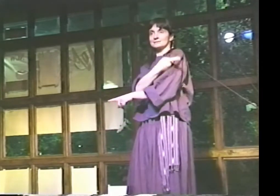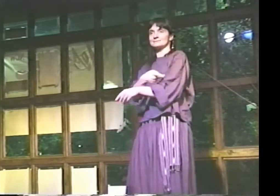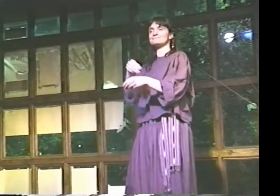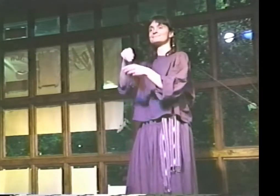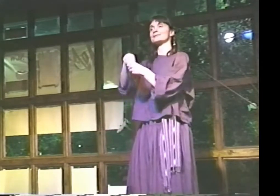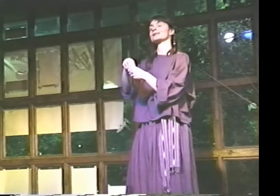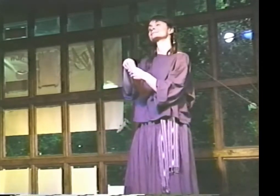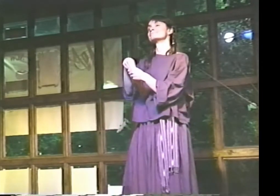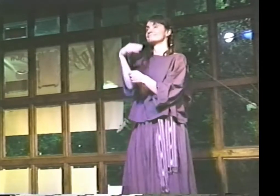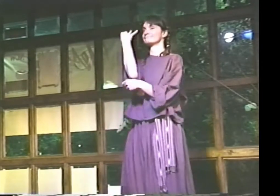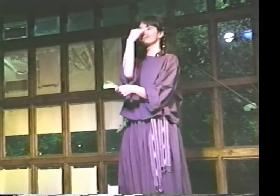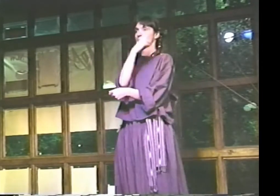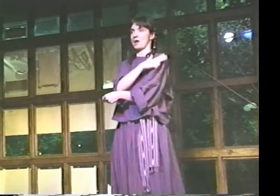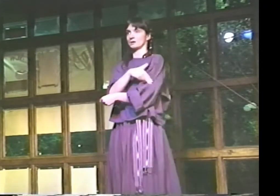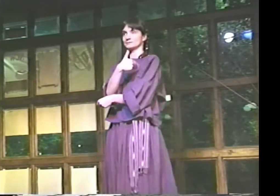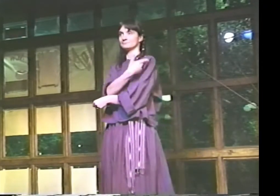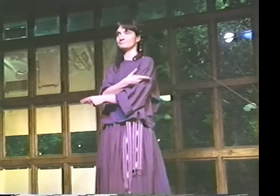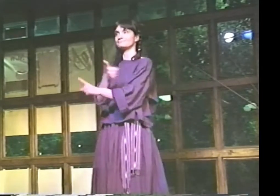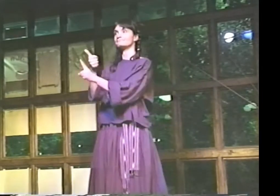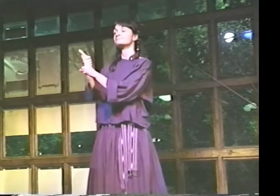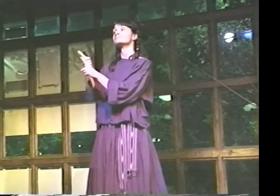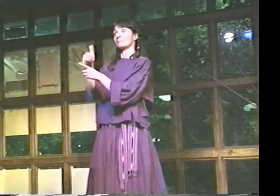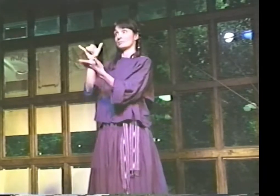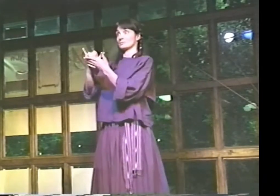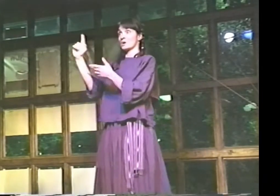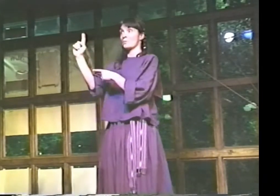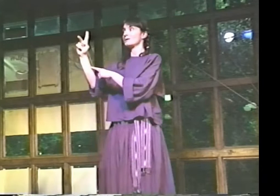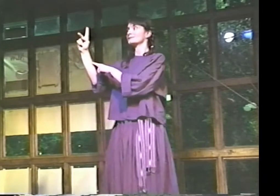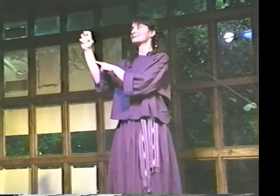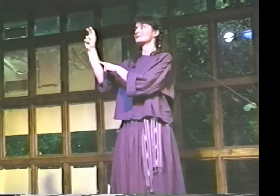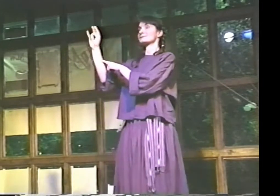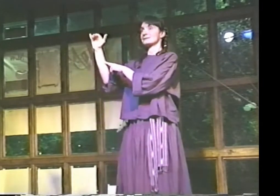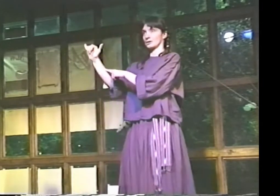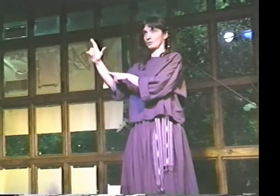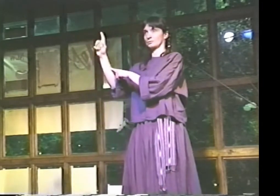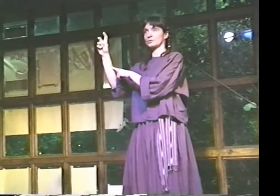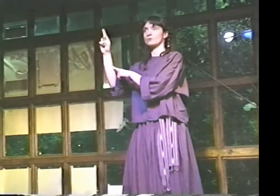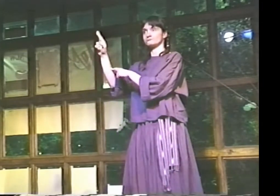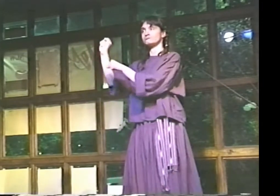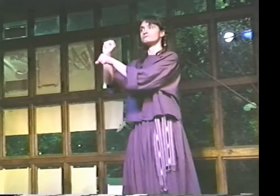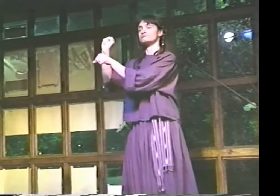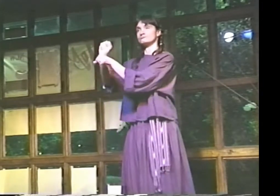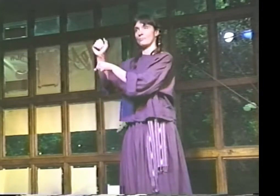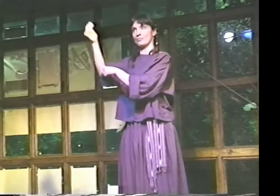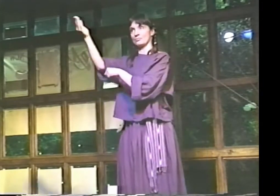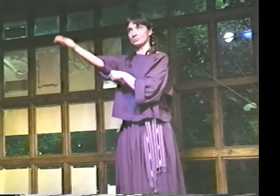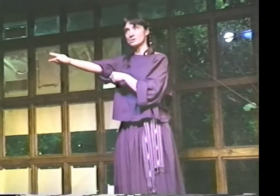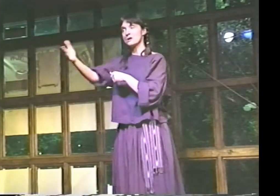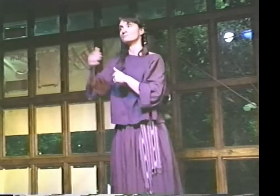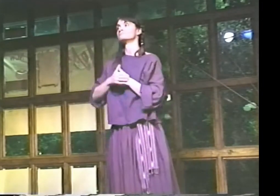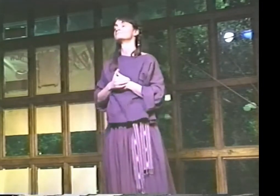IT'S A MAN WHO WAS A PATIENT IN A PSYCHIATRIC HOSPITAL, WHERE KENNY LERNER WORKED.